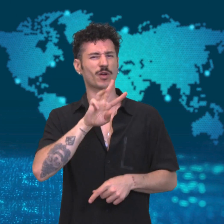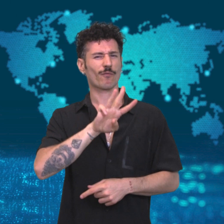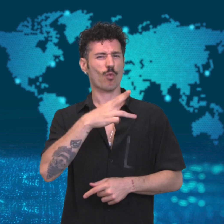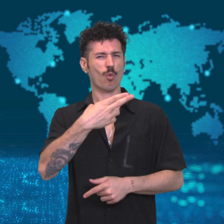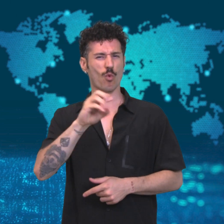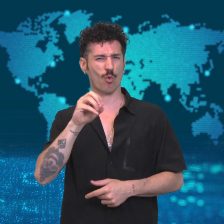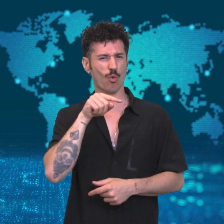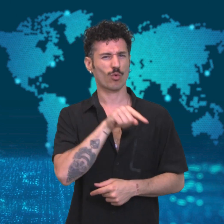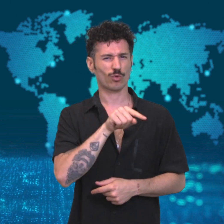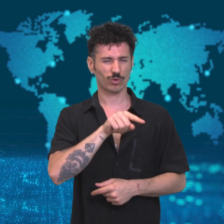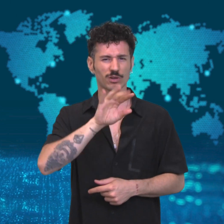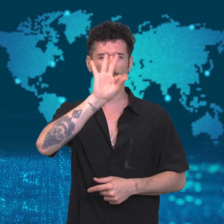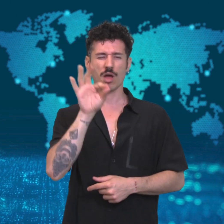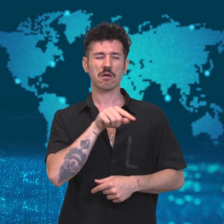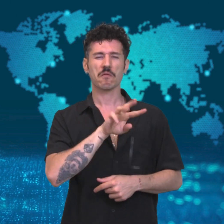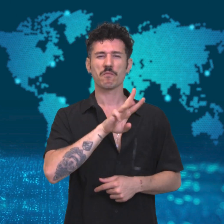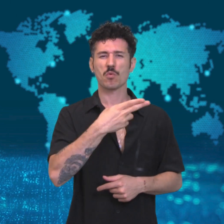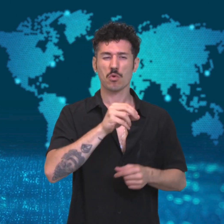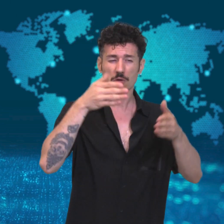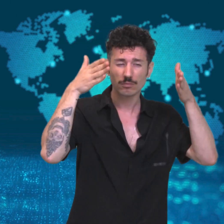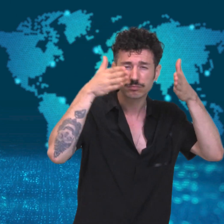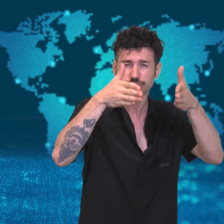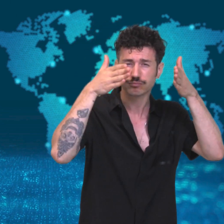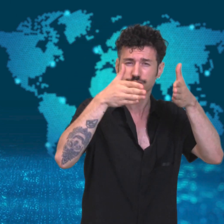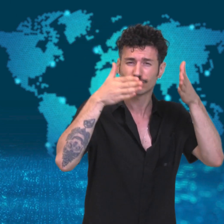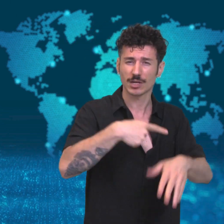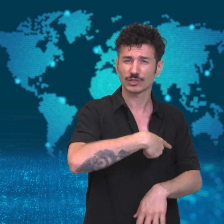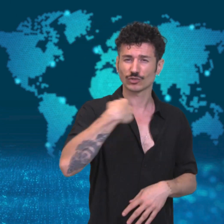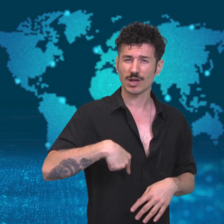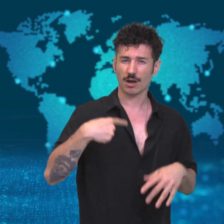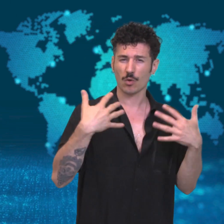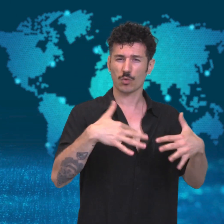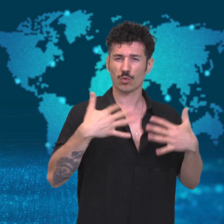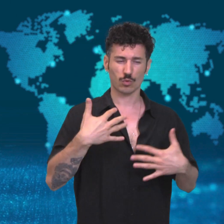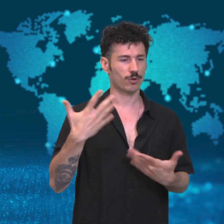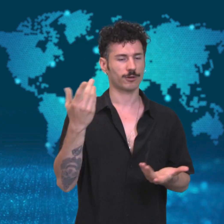suspended funding for the organization.